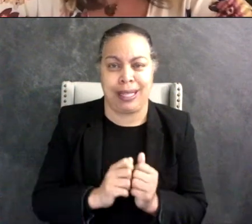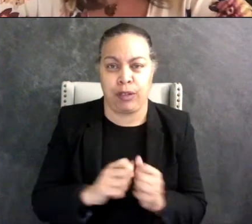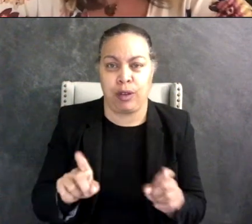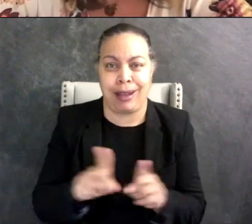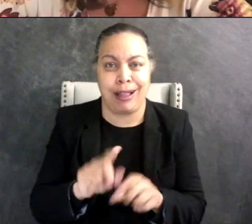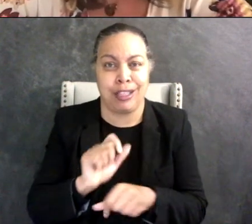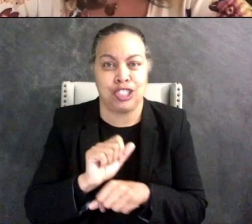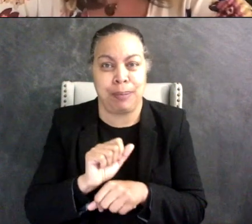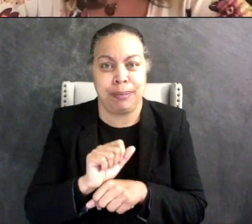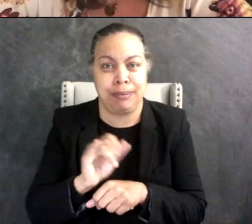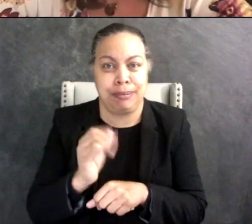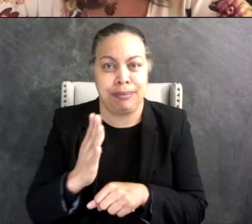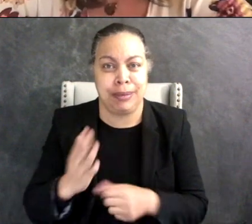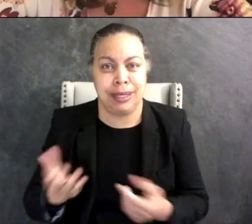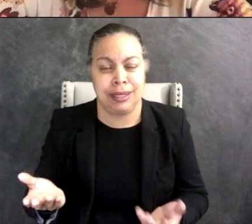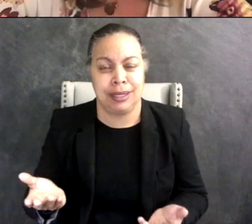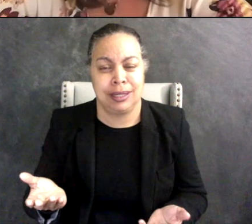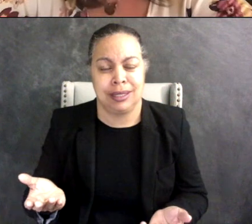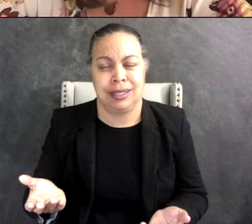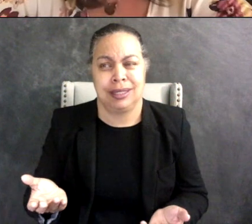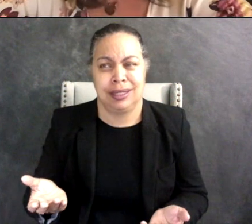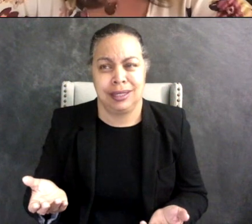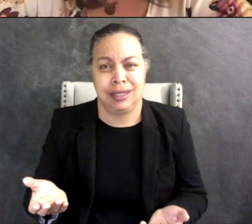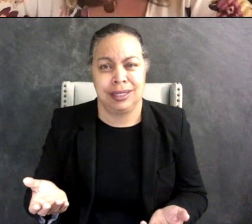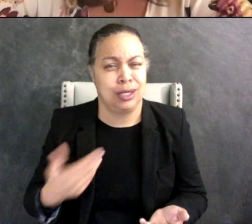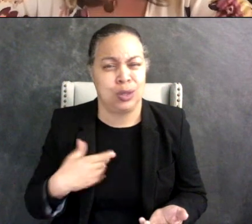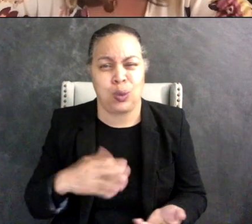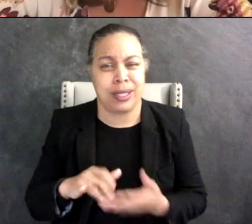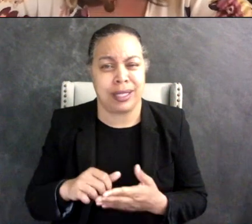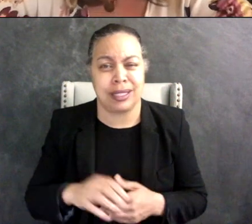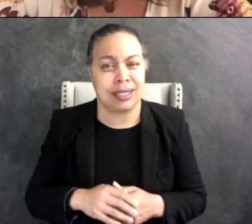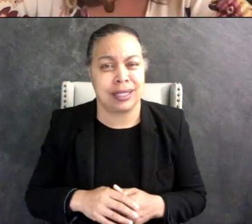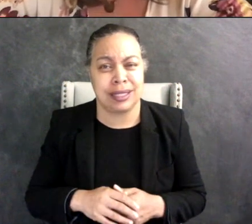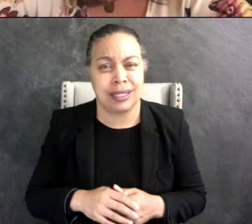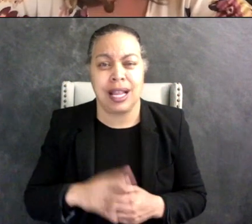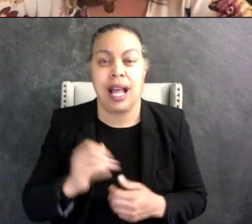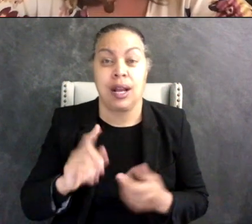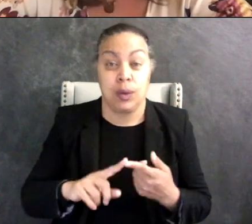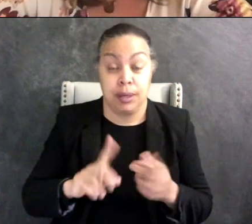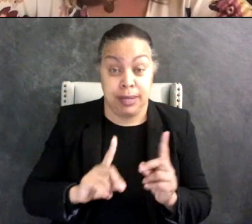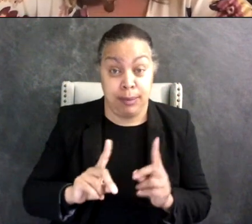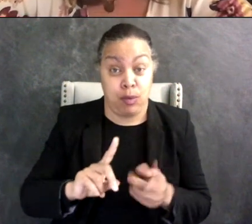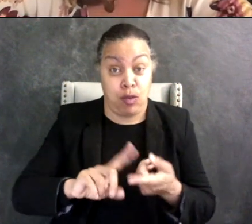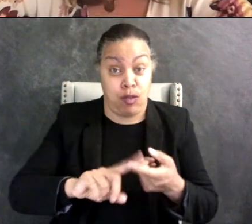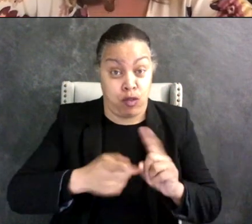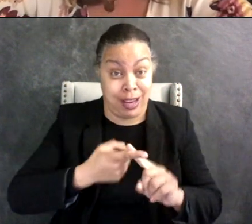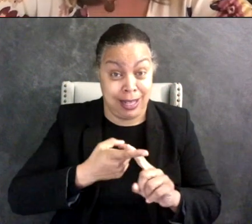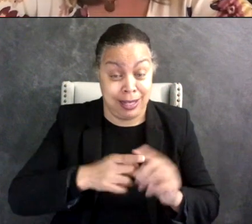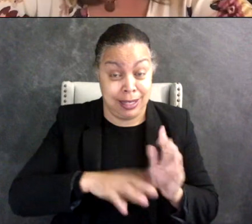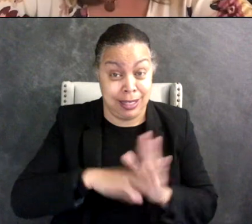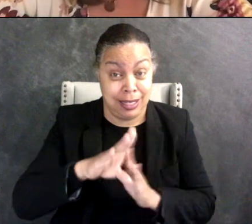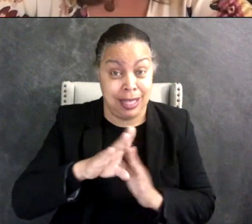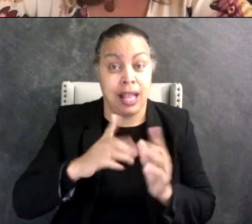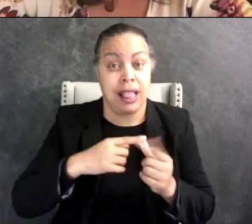Also when people make friends with each other they generally do it because